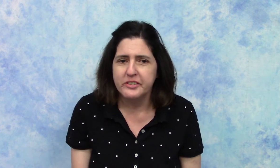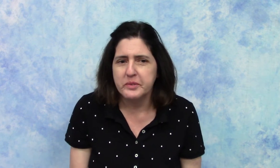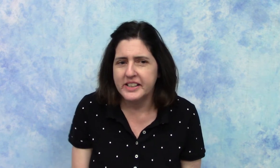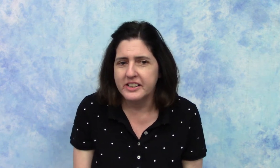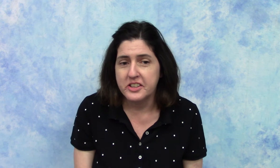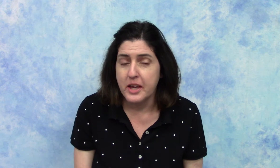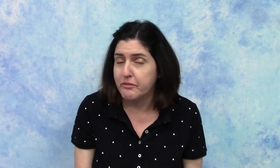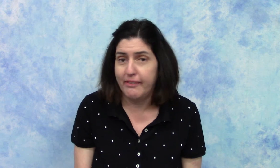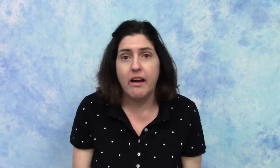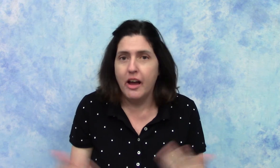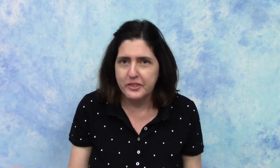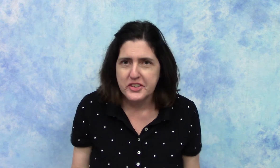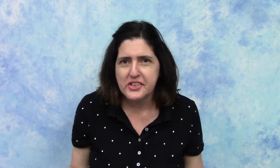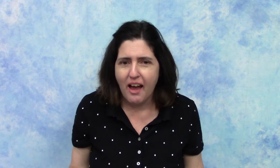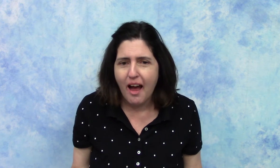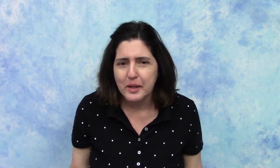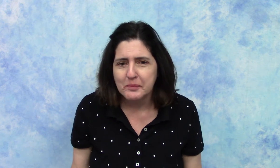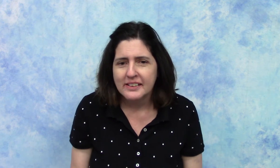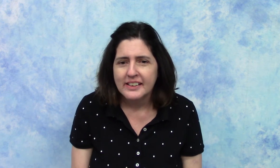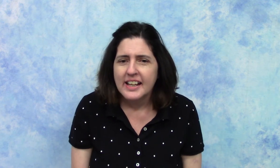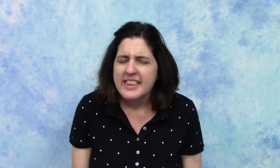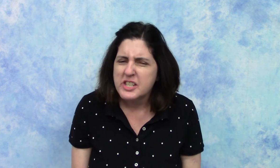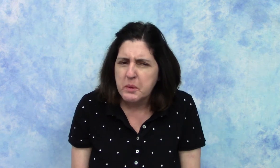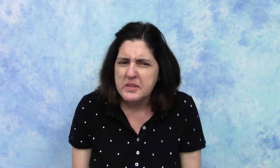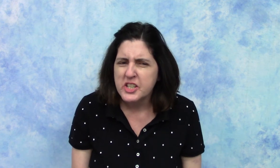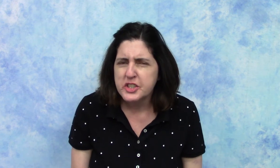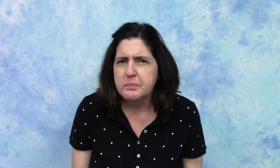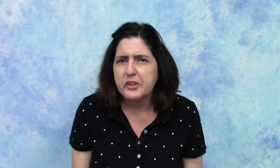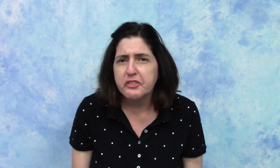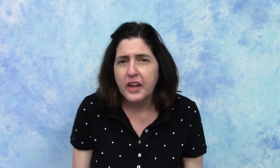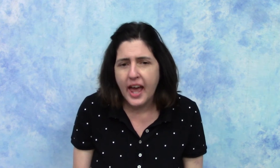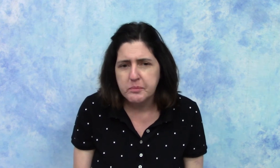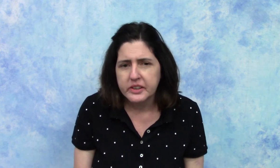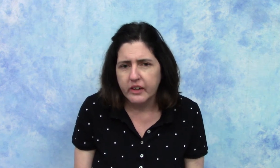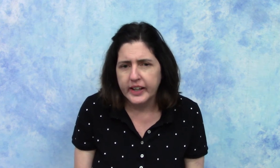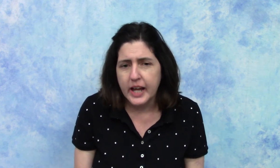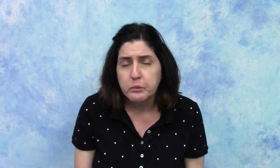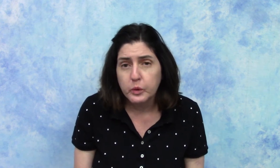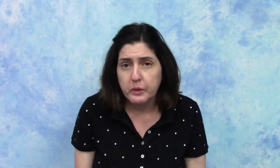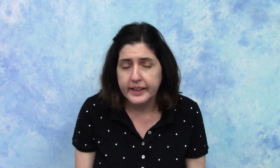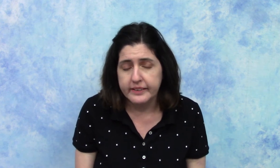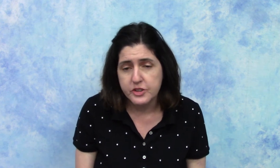read it to them for the hundredth time. This repetition builds vocabulary and word recognition.